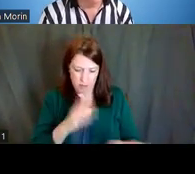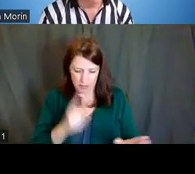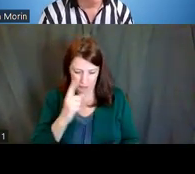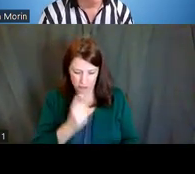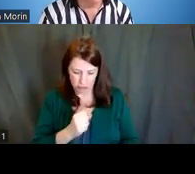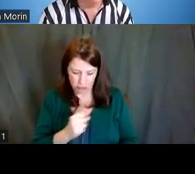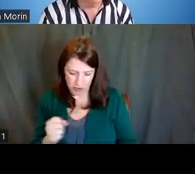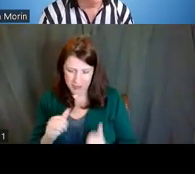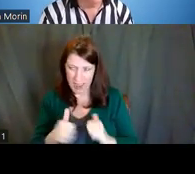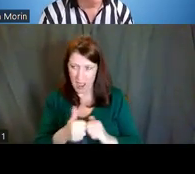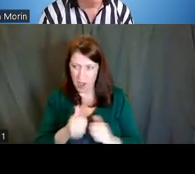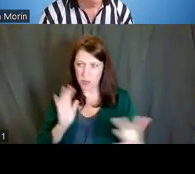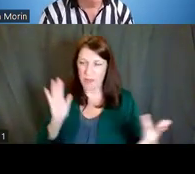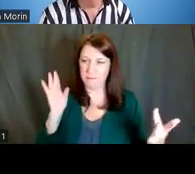who could potentially be your sponsor.